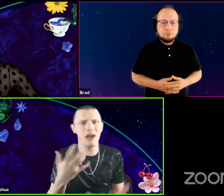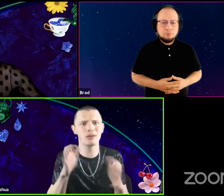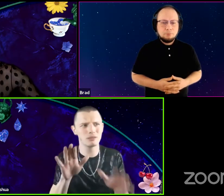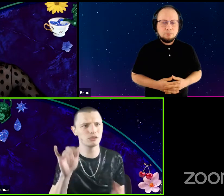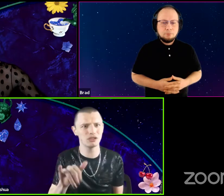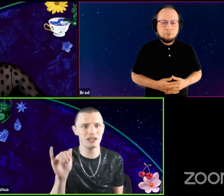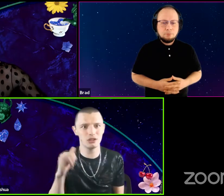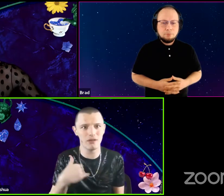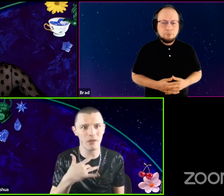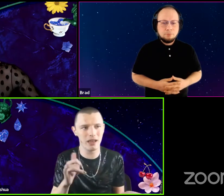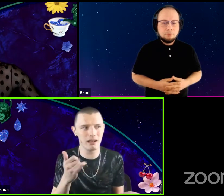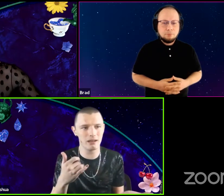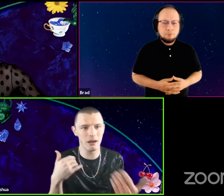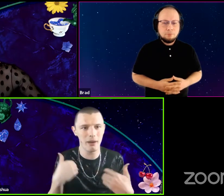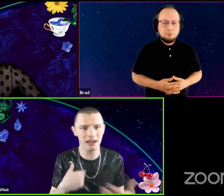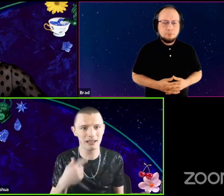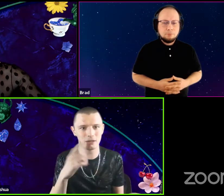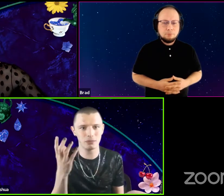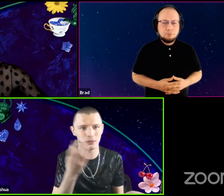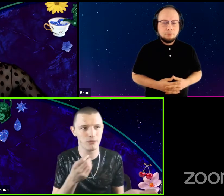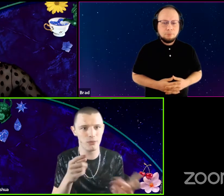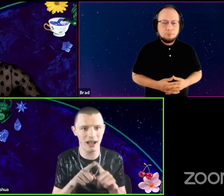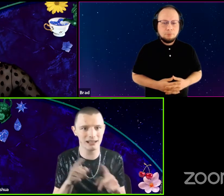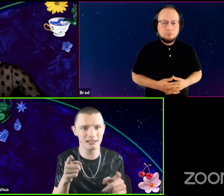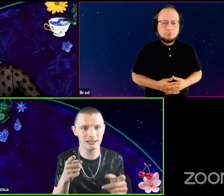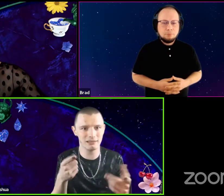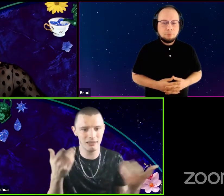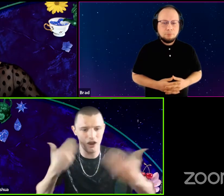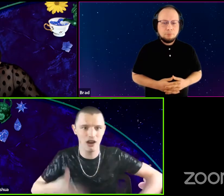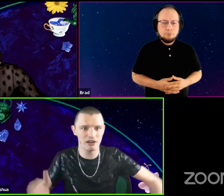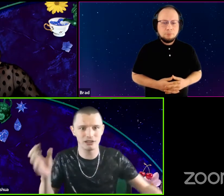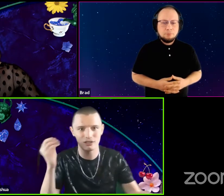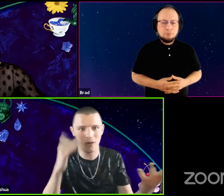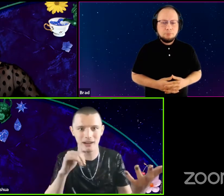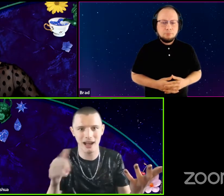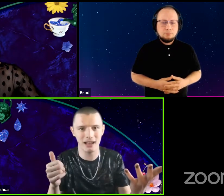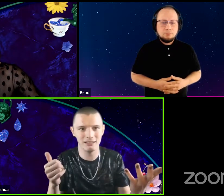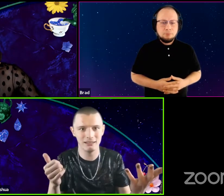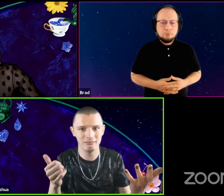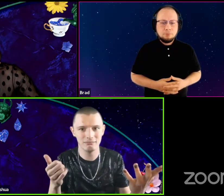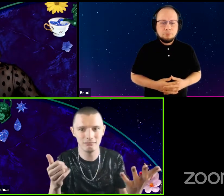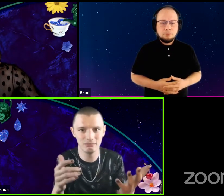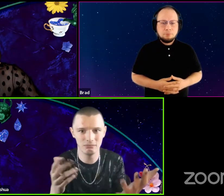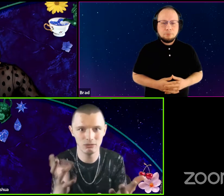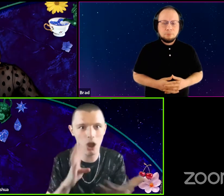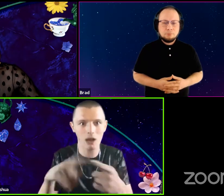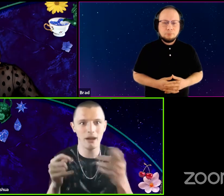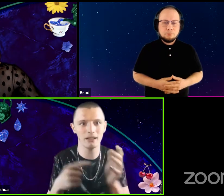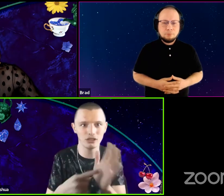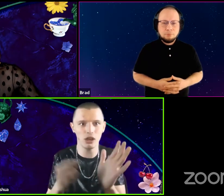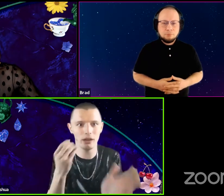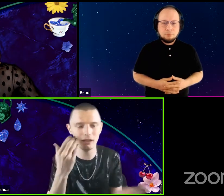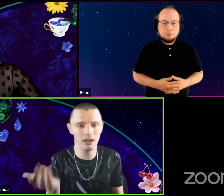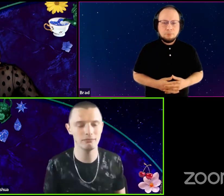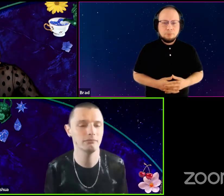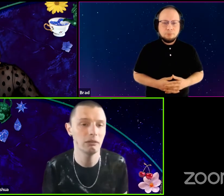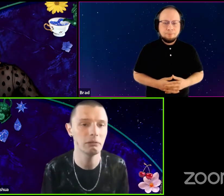I wanted to push that too. I felt like our bodies as beautiful as they are. So why not talk about it and show it, you know?